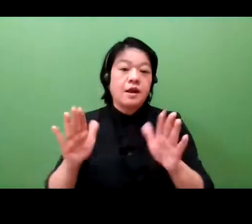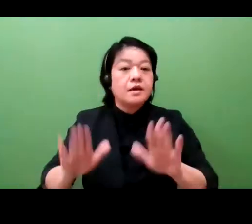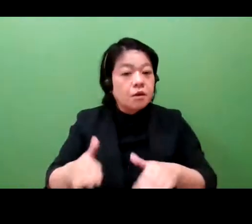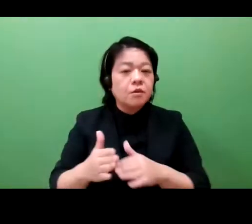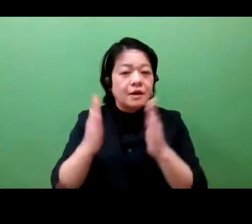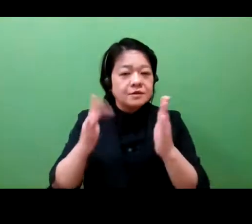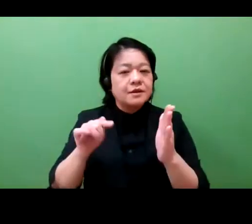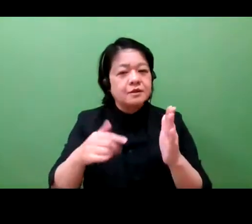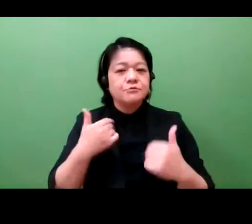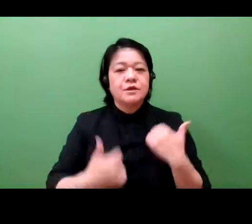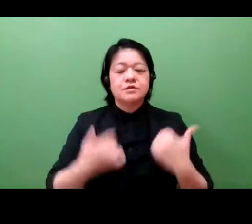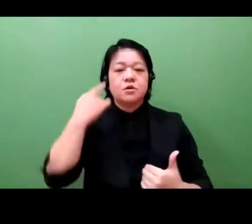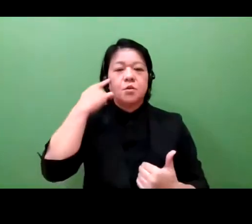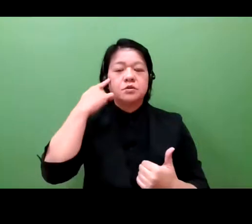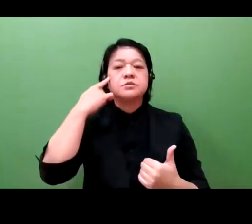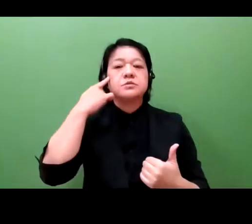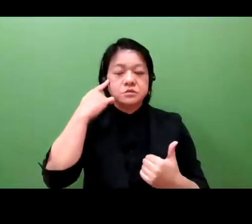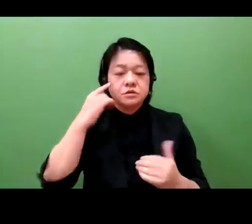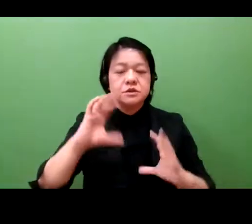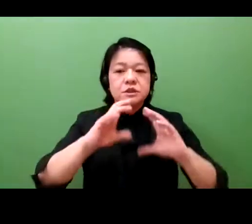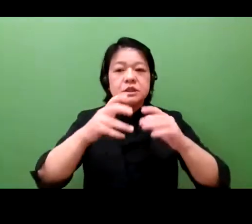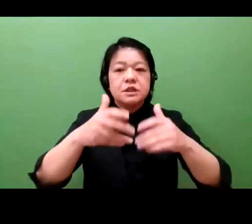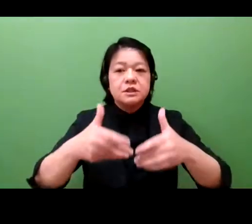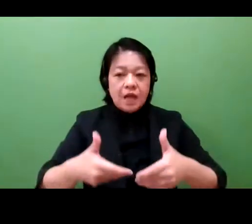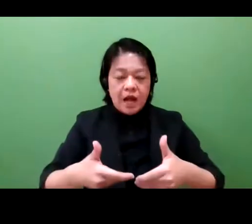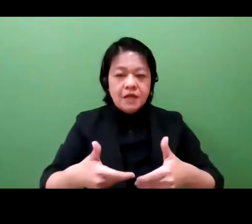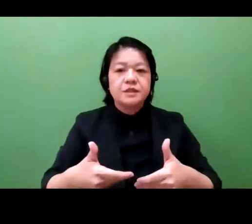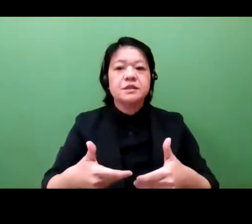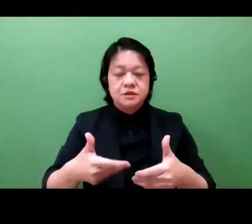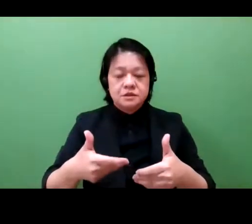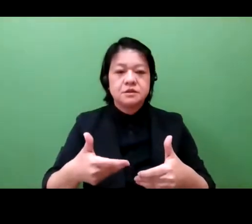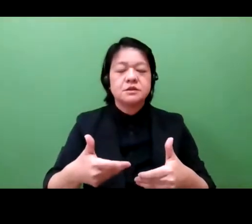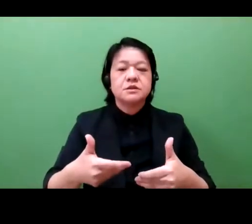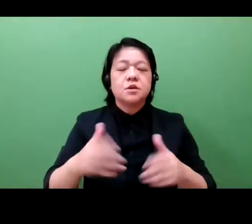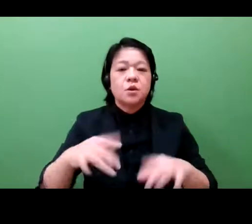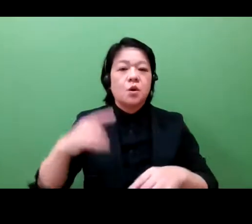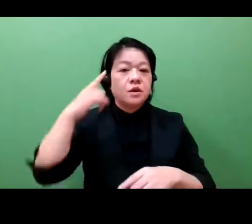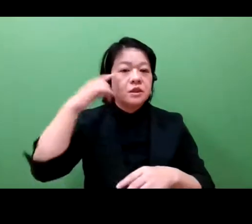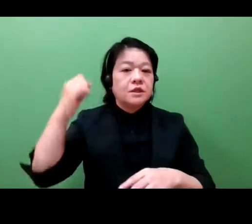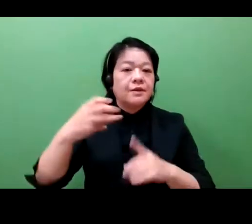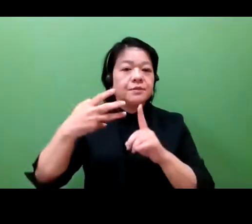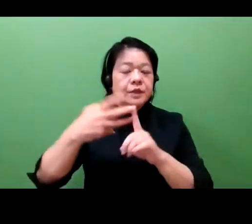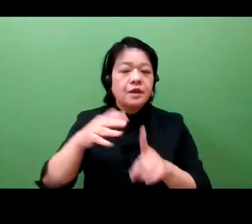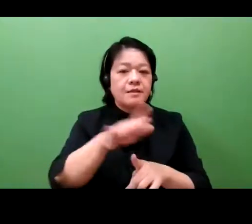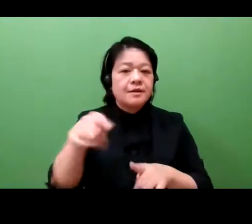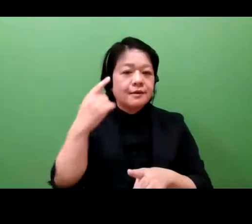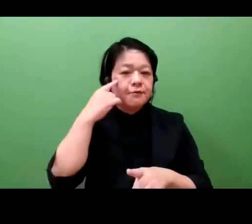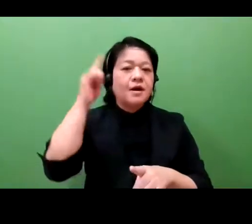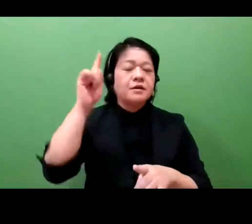theme of intellectual property and SMEs, taking your ideas to market.